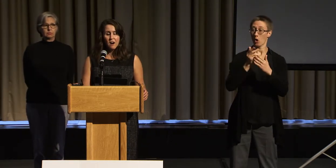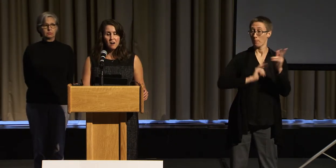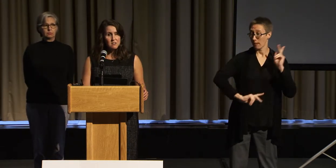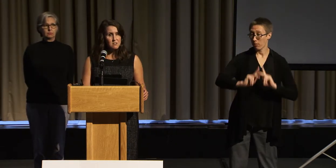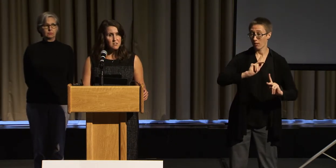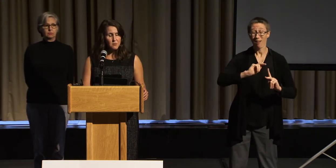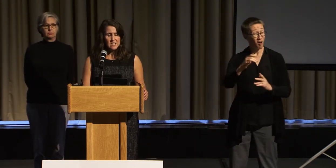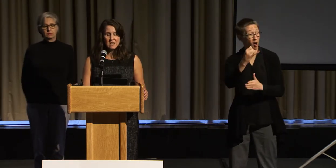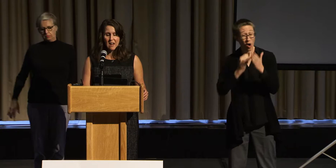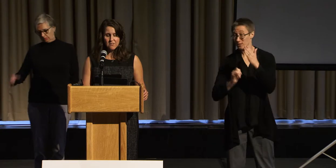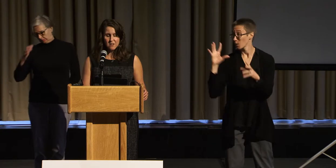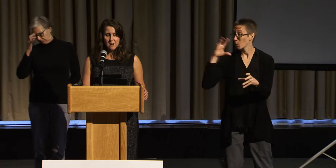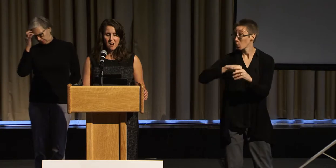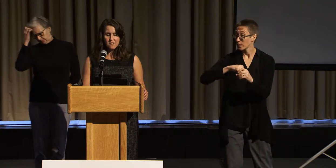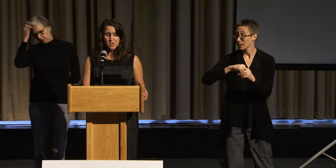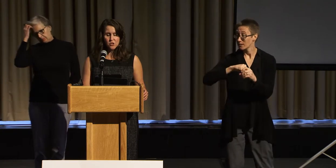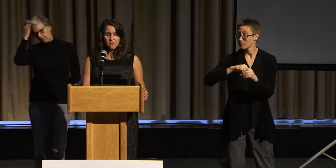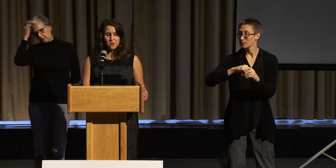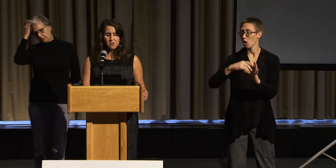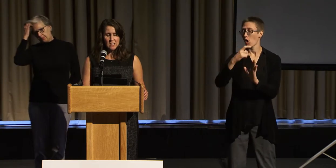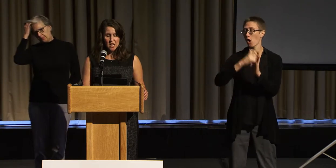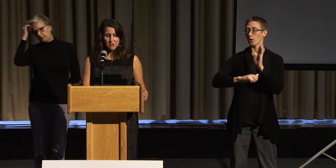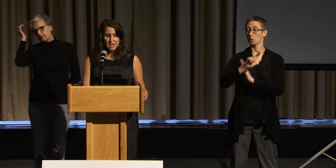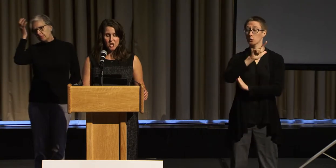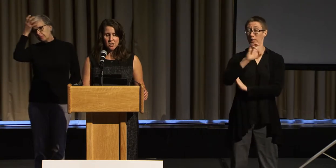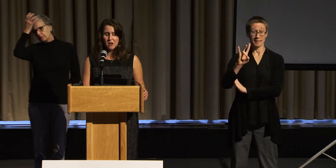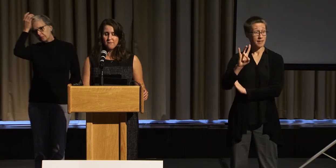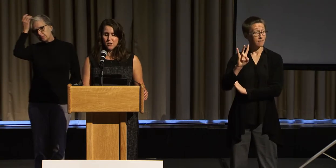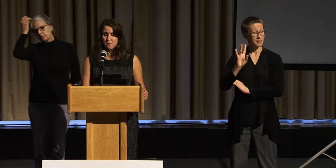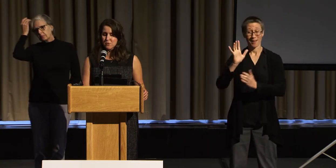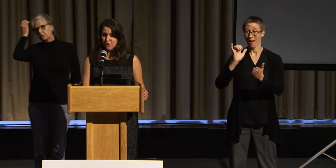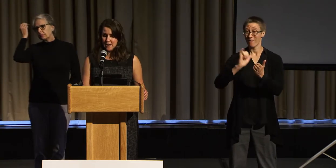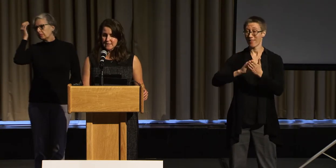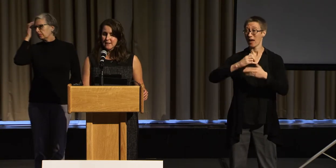Article 27 of the Universal Declaration of Human Rights